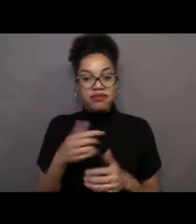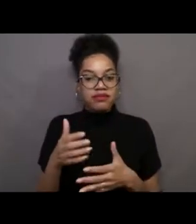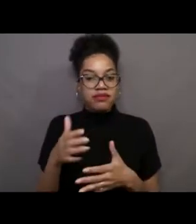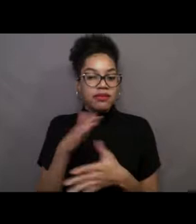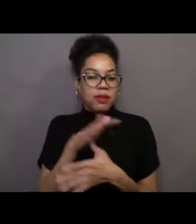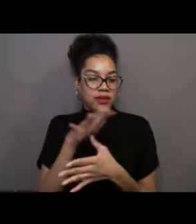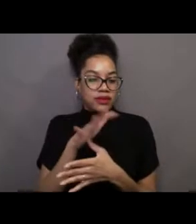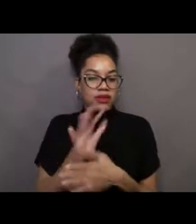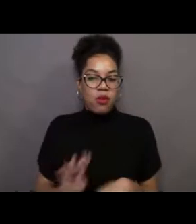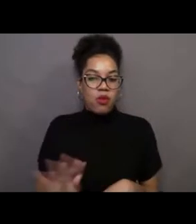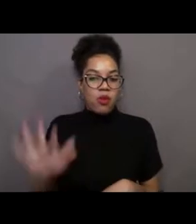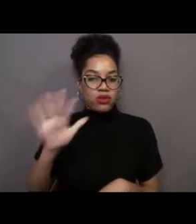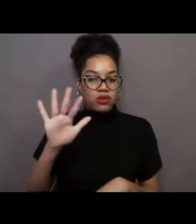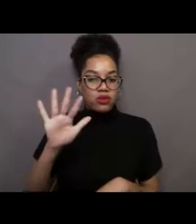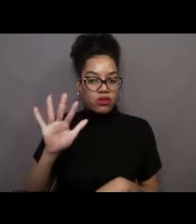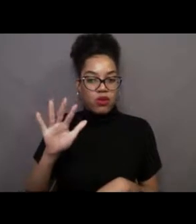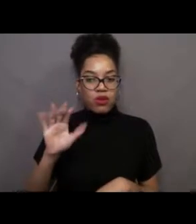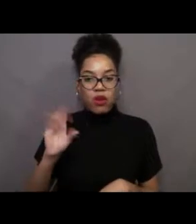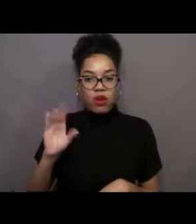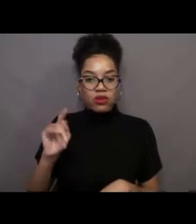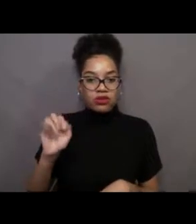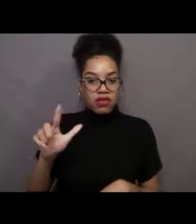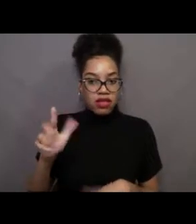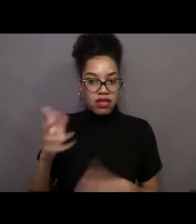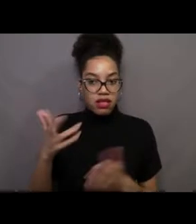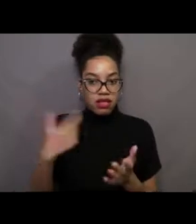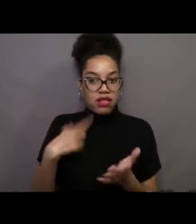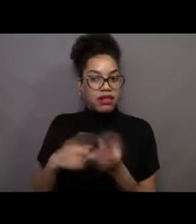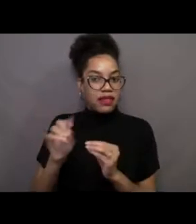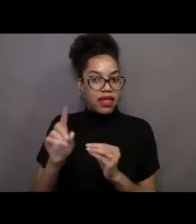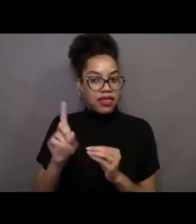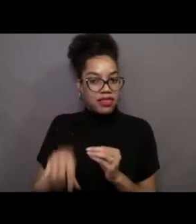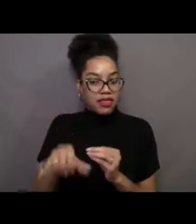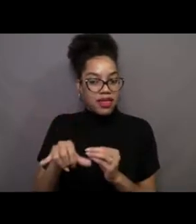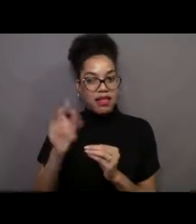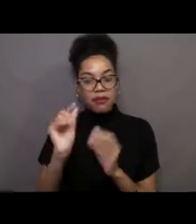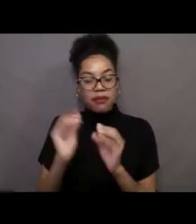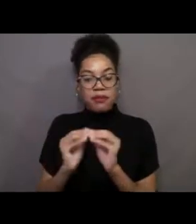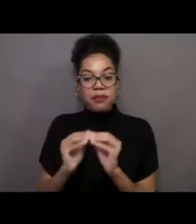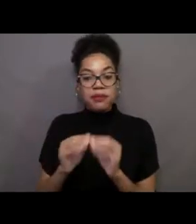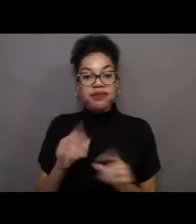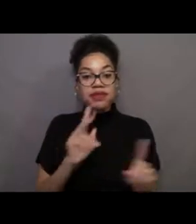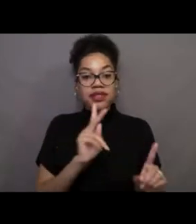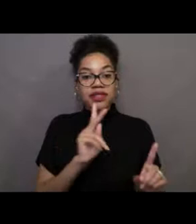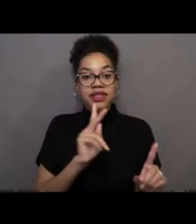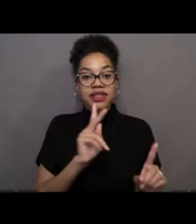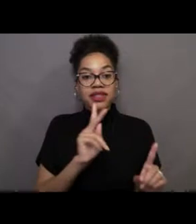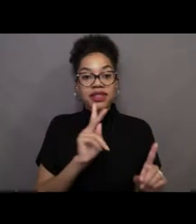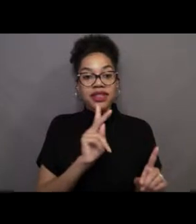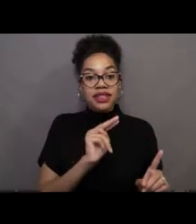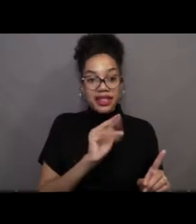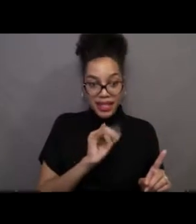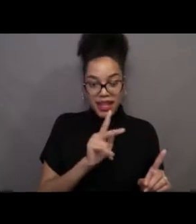And let's go ahead and explore that a little bit. Like my friend Nick was highlighting during the deep sea, there's not a lot of light that makes its way